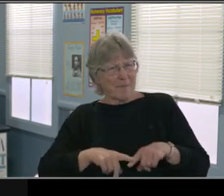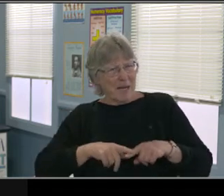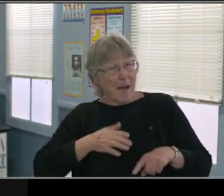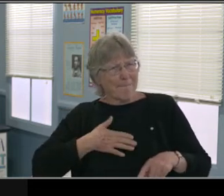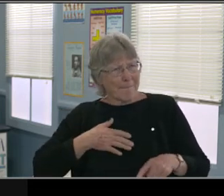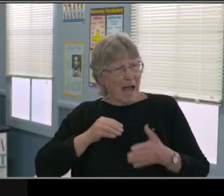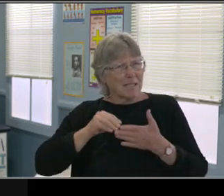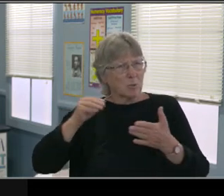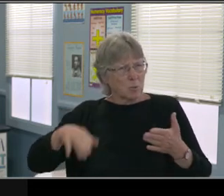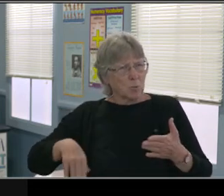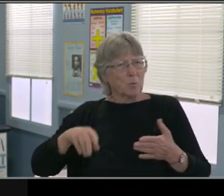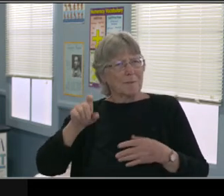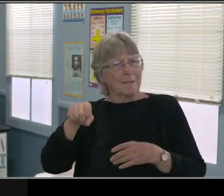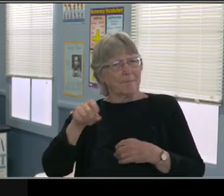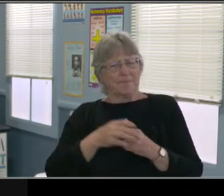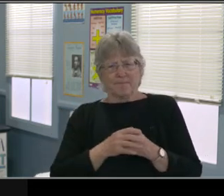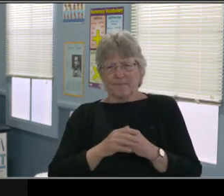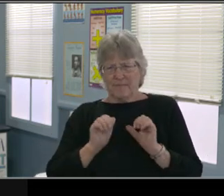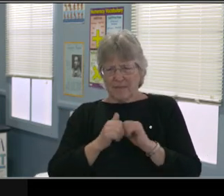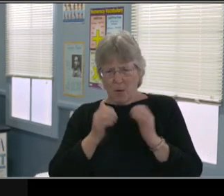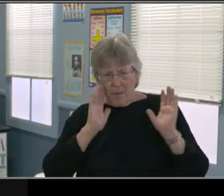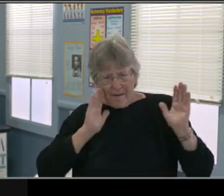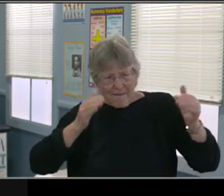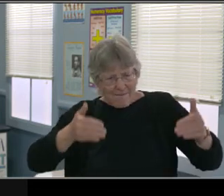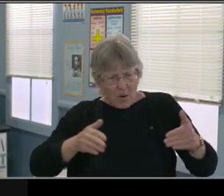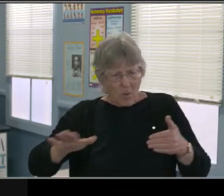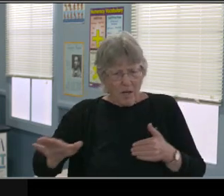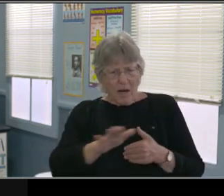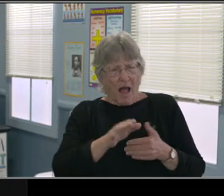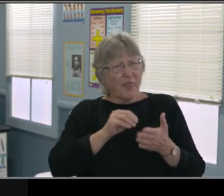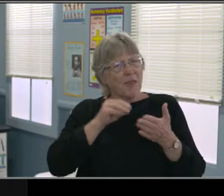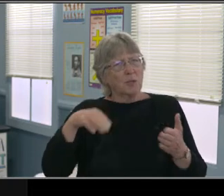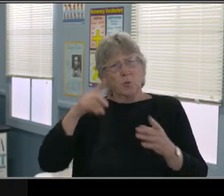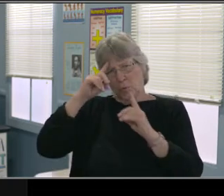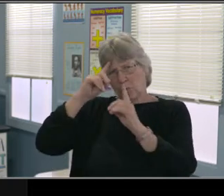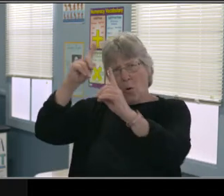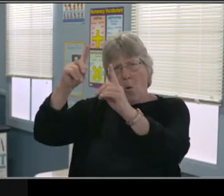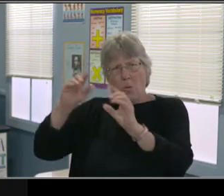We also wanna ask, even for all of those sections, what does screen time look like?